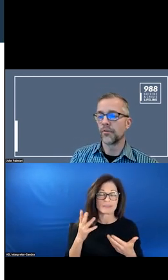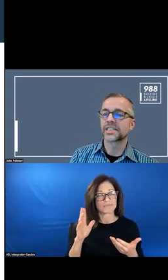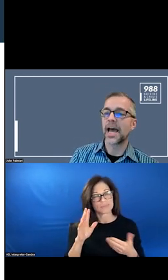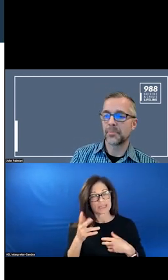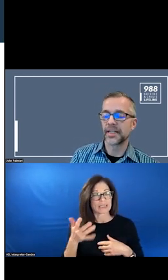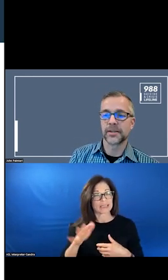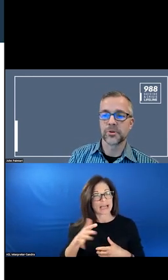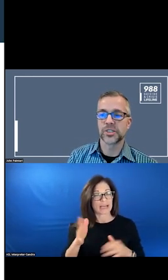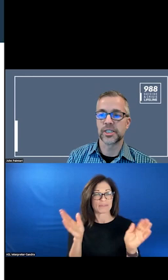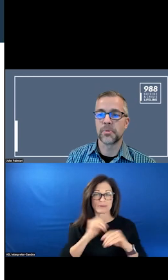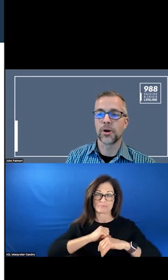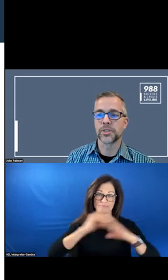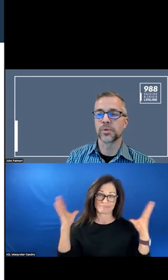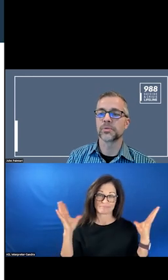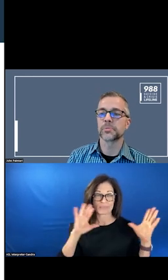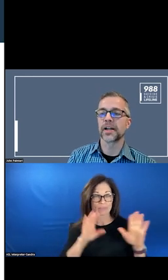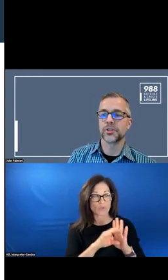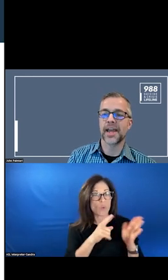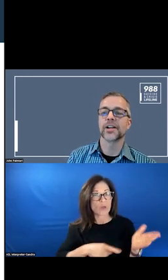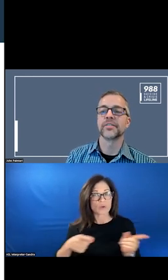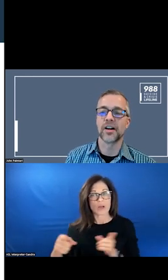OF WHAT IS HAPPENING IN THE EMERGENCY DEPARTMENTS WITH PAIR